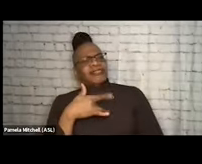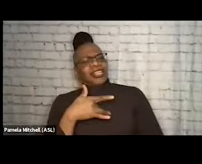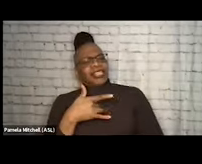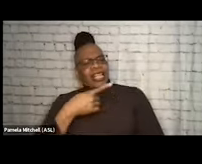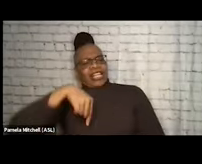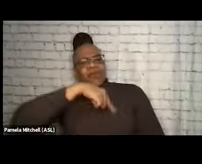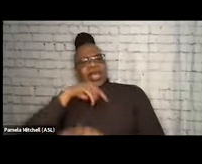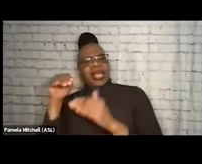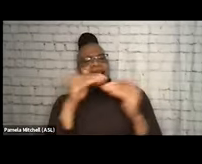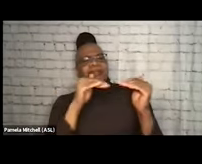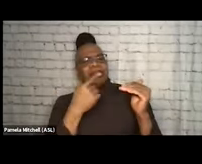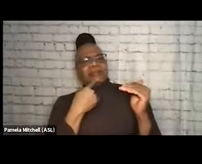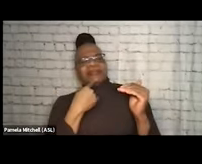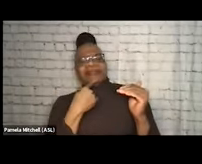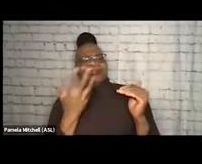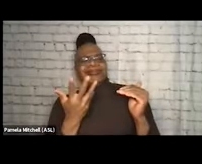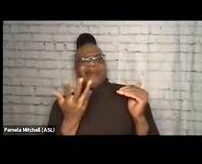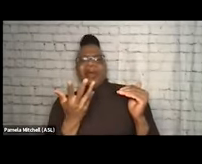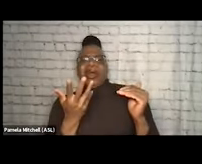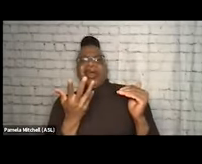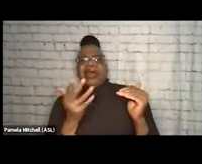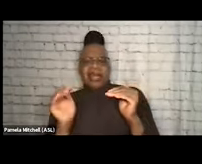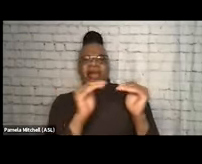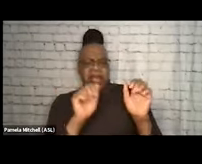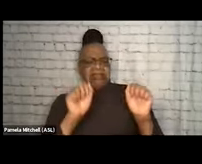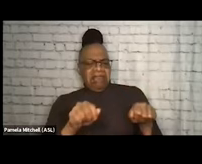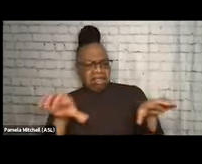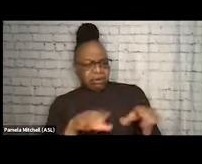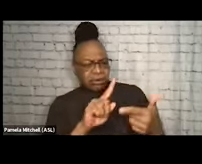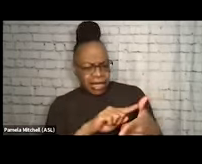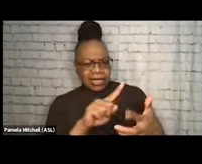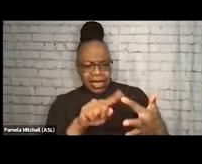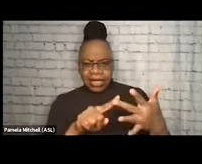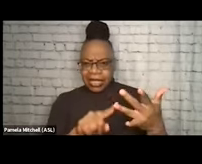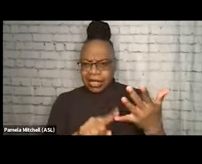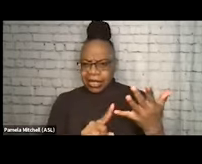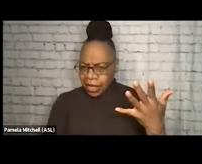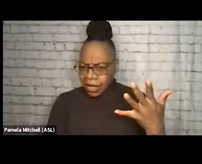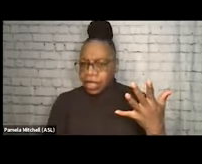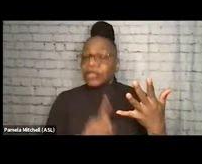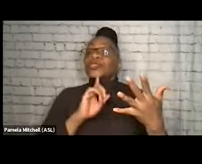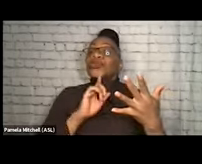people just say, like, the peer can do it, the peer can do X, the peer can do Y. And so really talking about, like, what the role is,